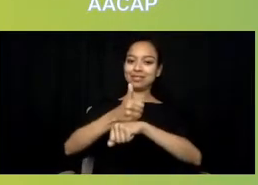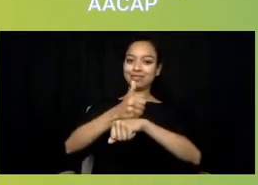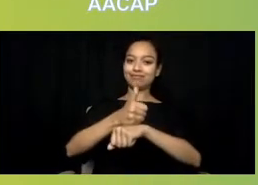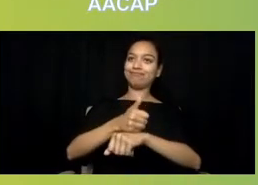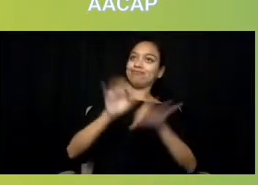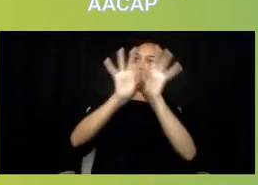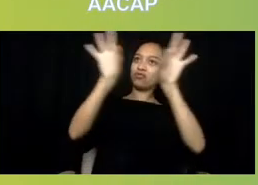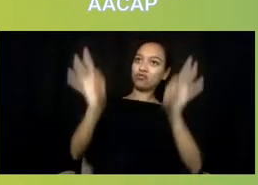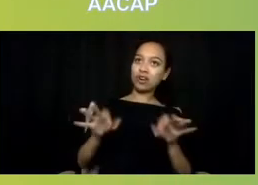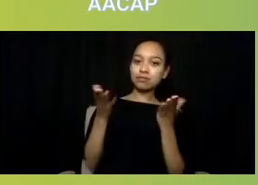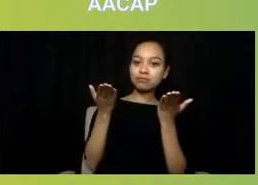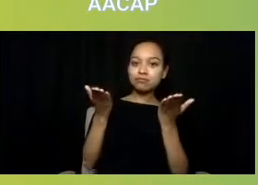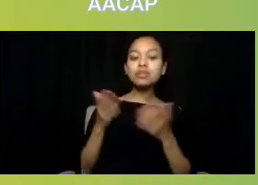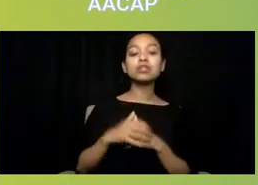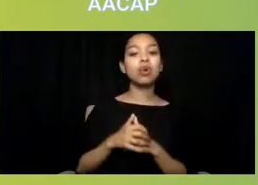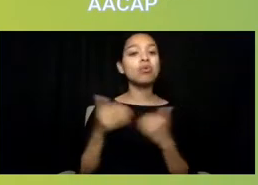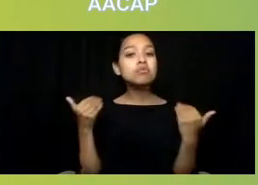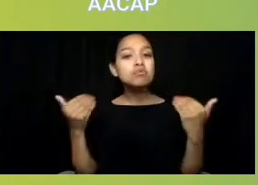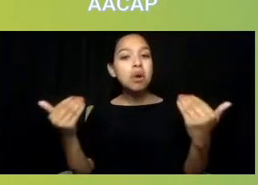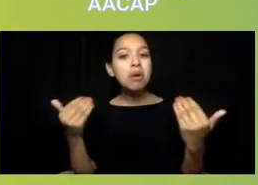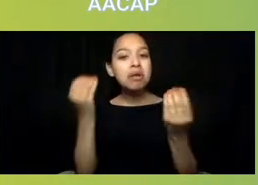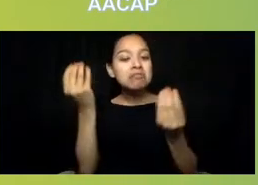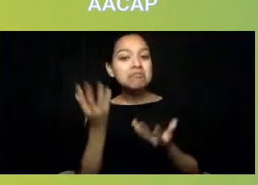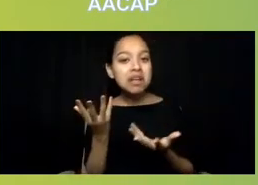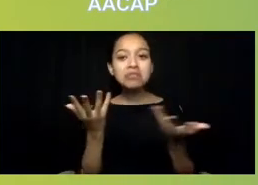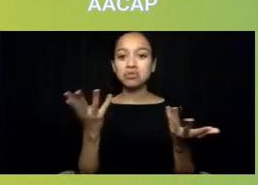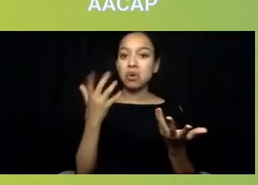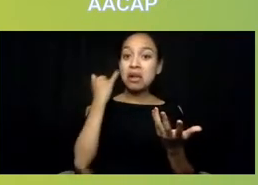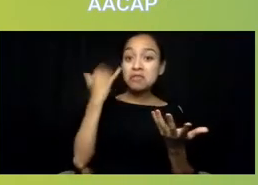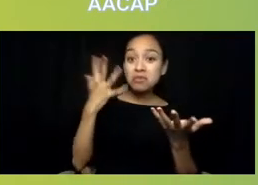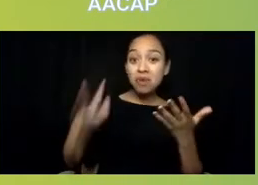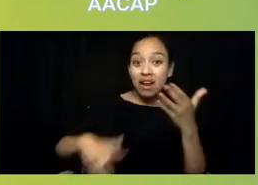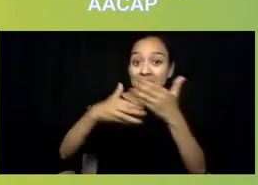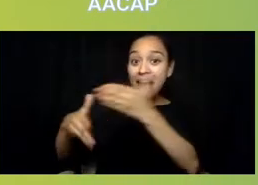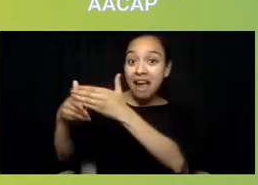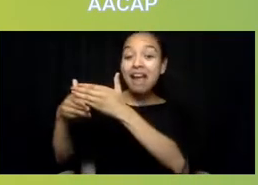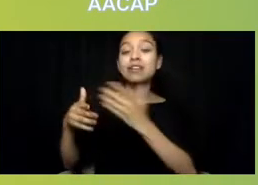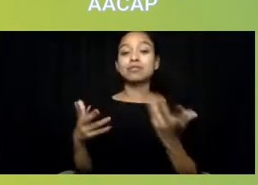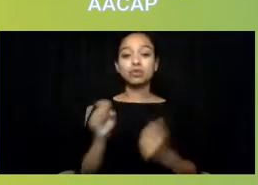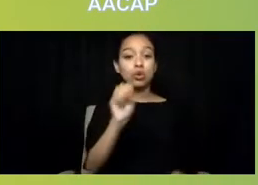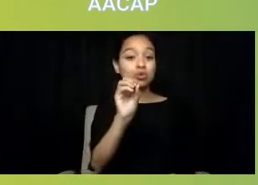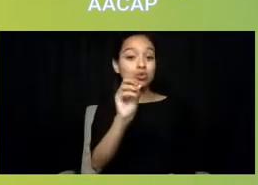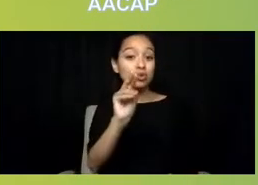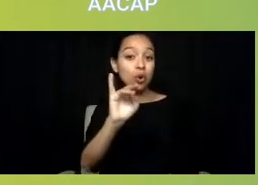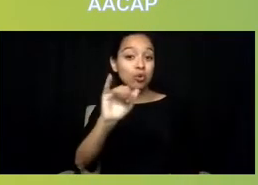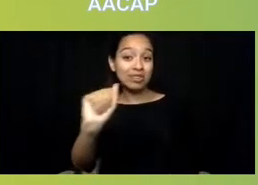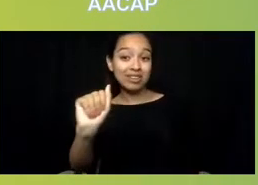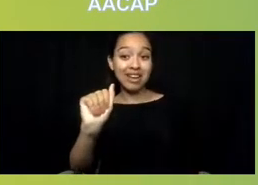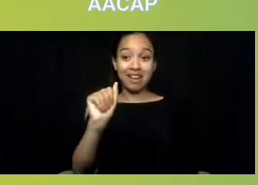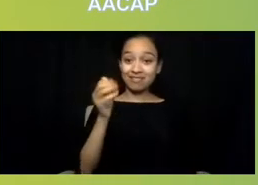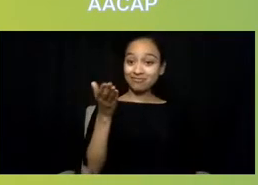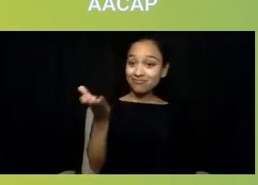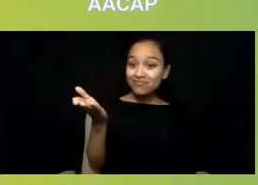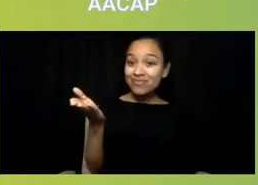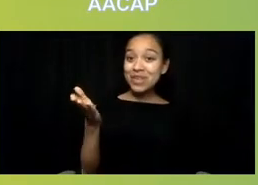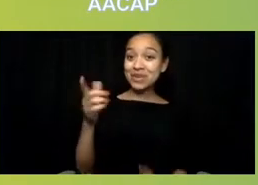as you would like to add to your colleagues' answers. Sonia, on behalf of Dr. Delphin-Rittmon and leadership at SAMHSA, I'd like to start with you.